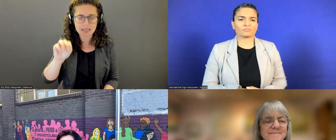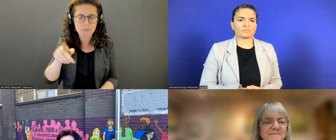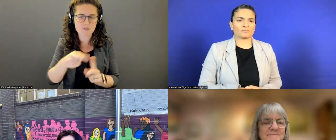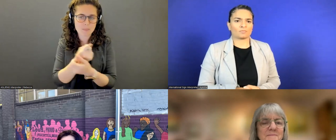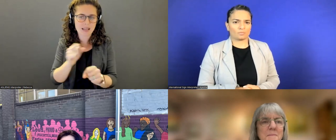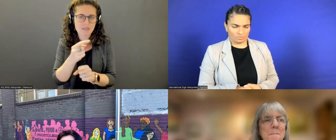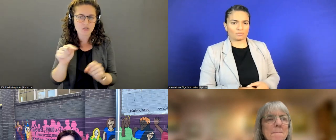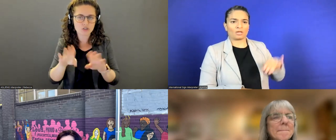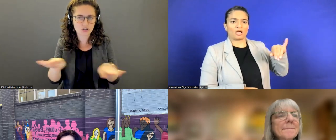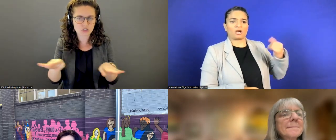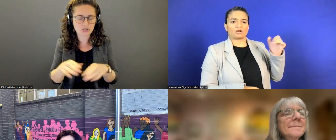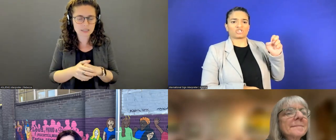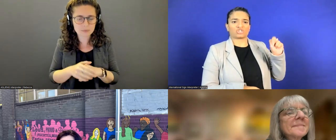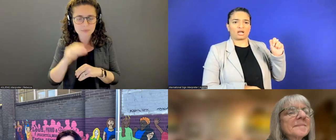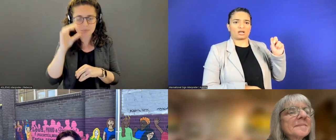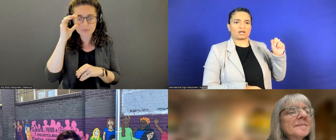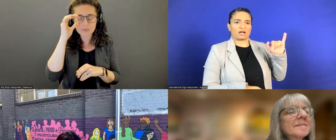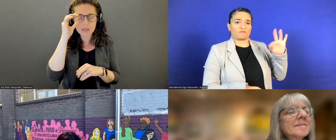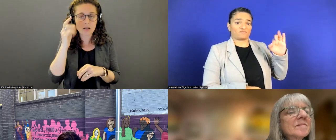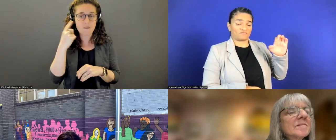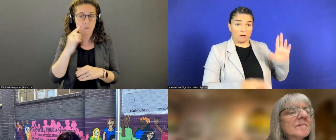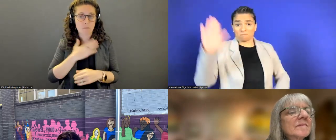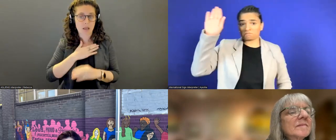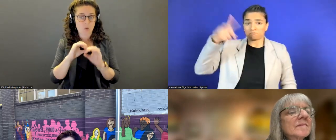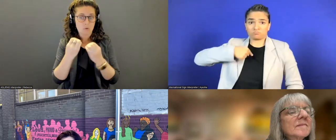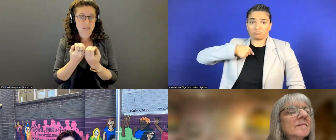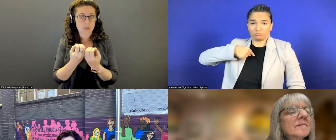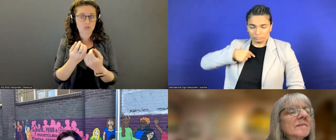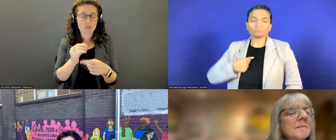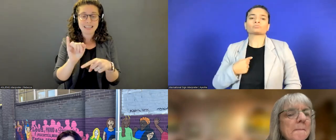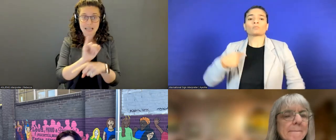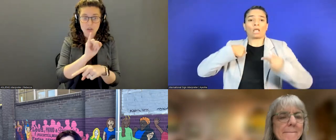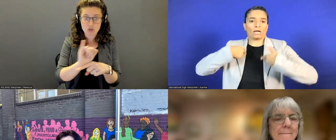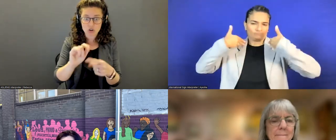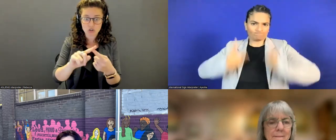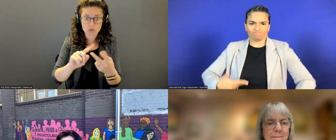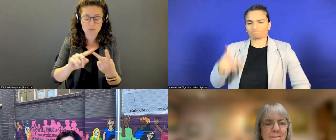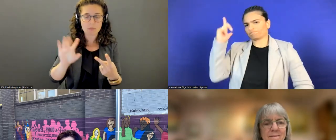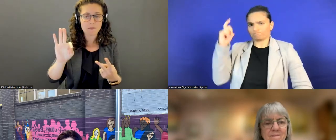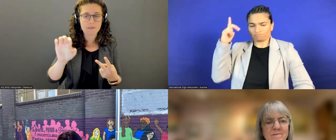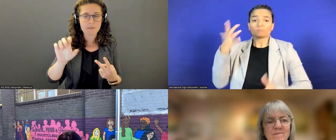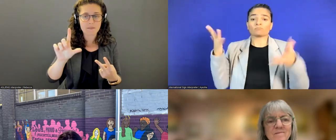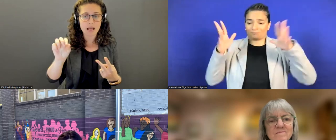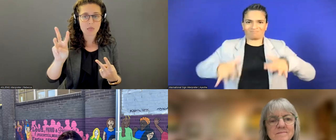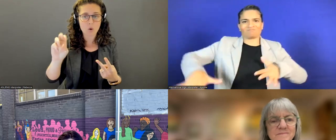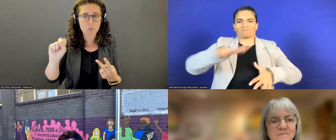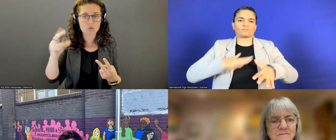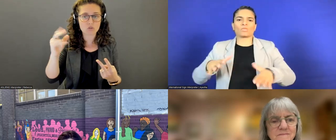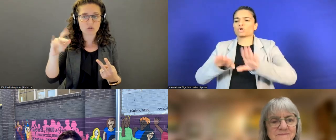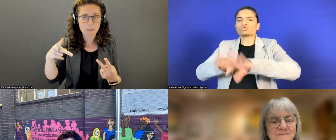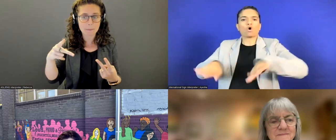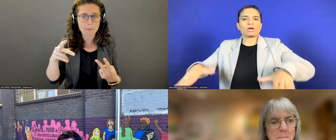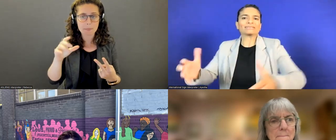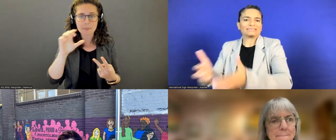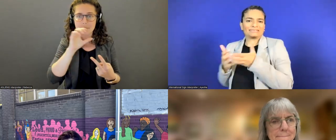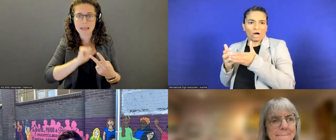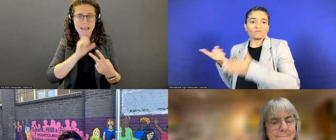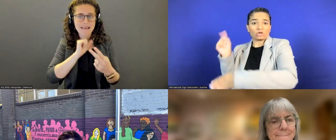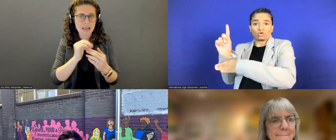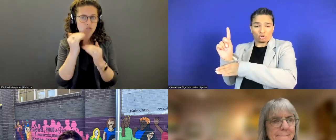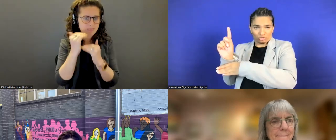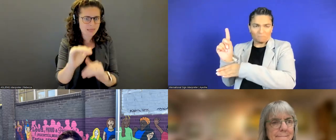So for Save the Children internships and fellowships, there isn't any age limit or age restrictions.